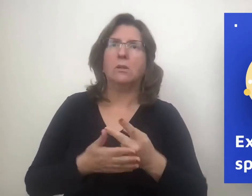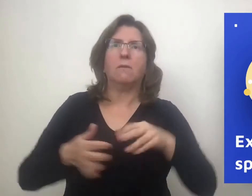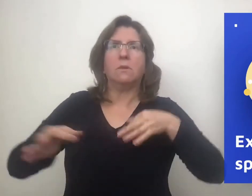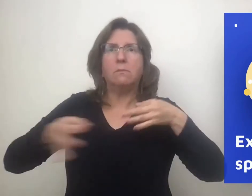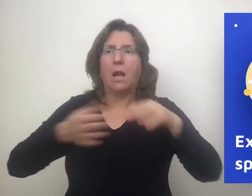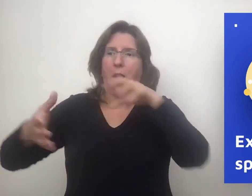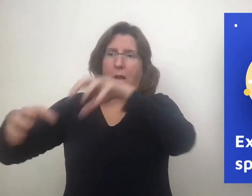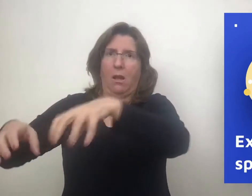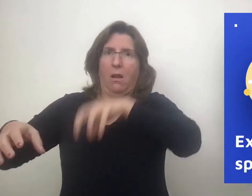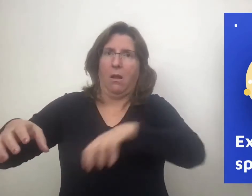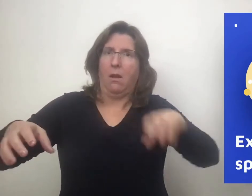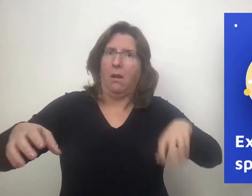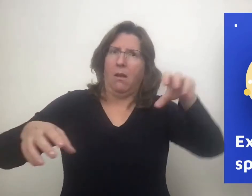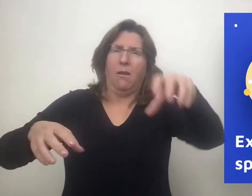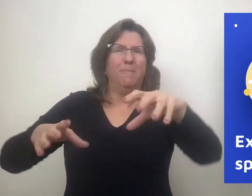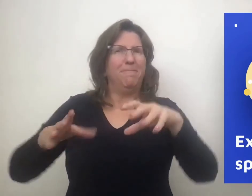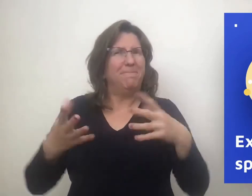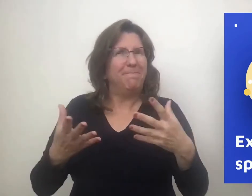and even the kitchen.